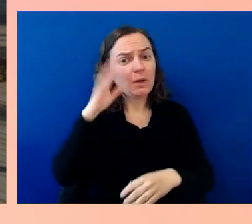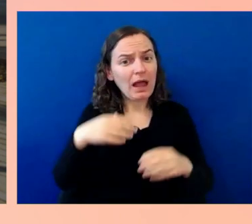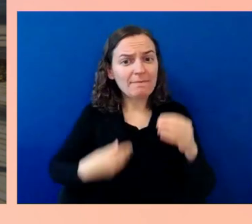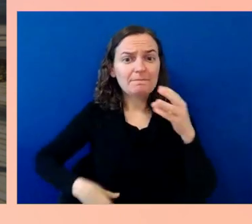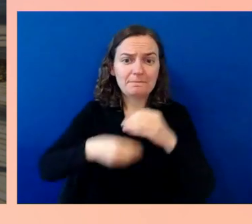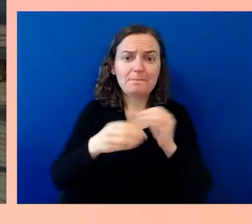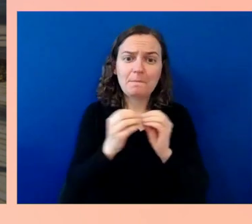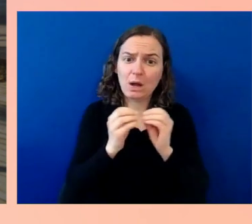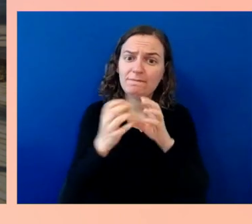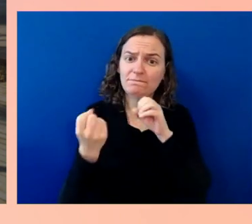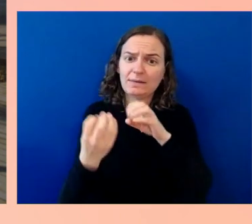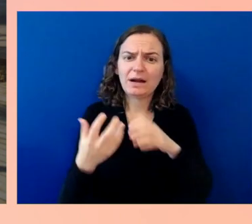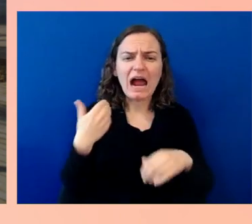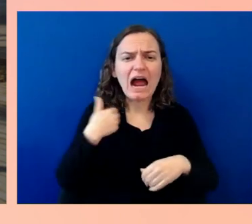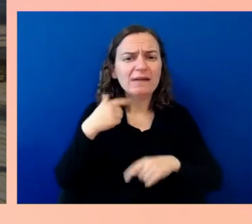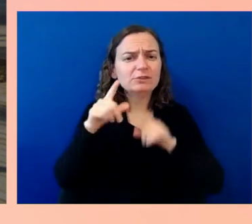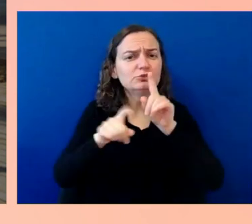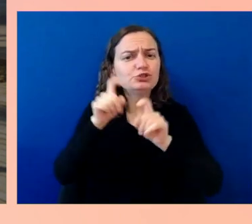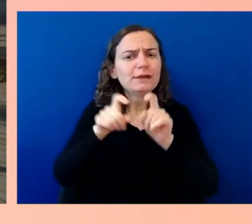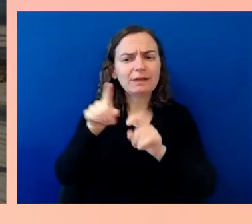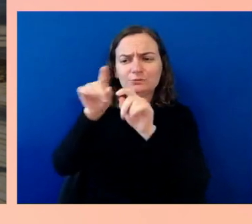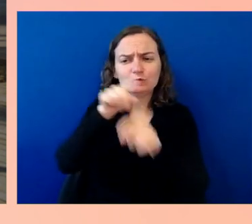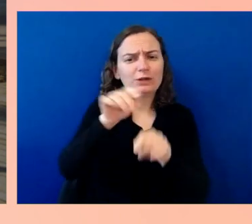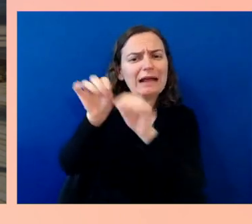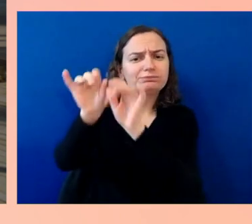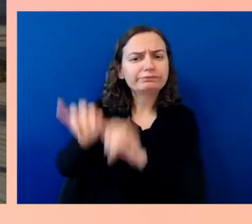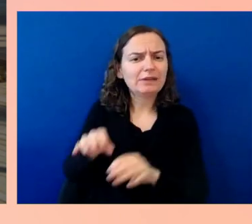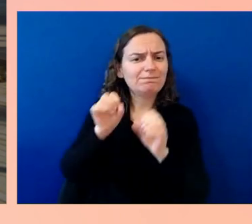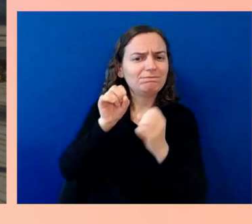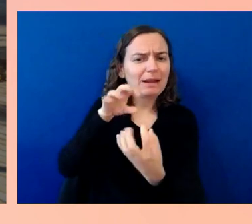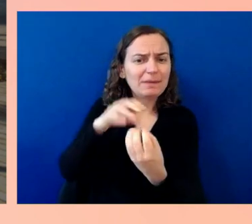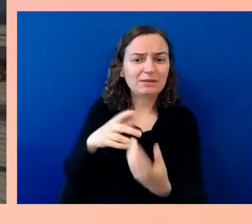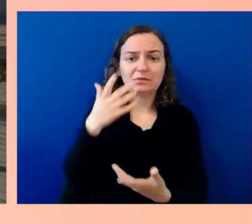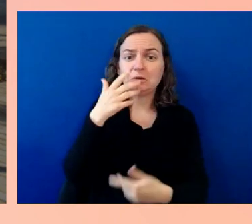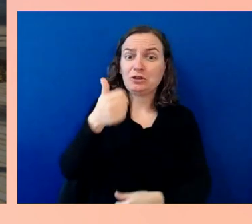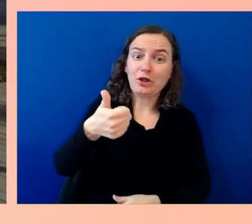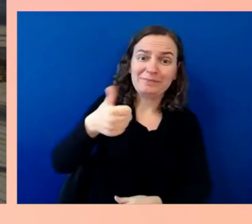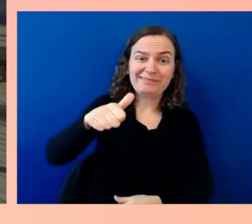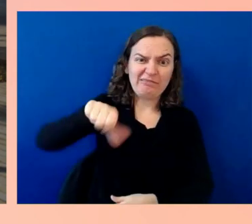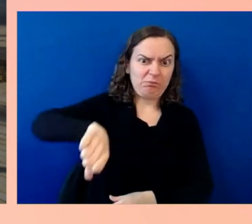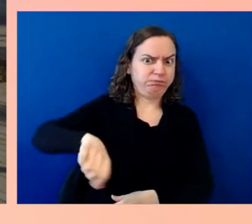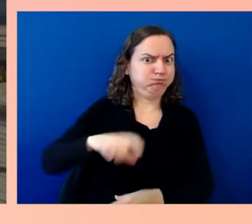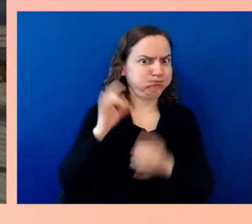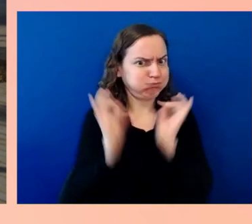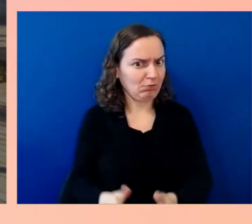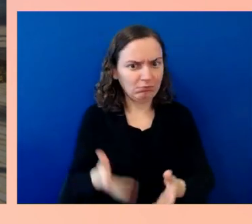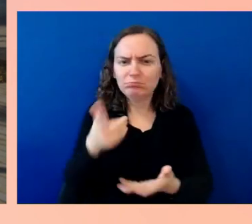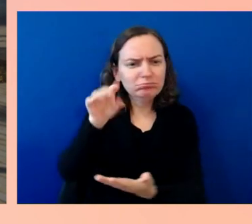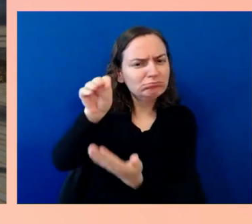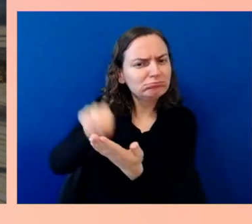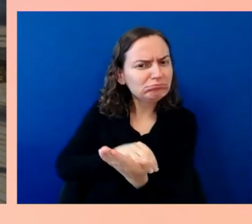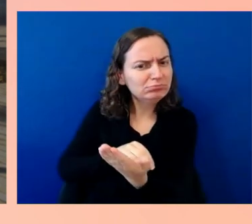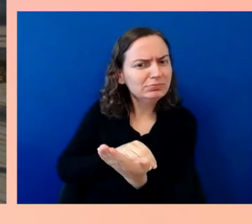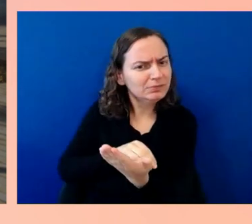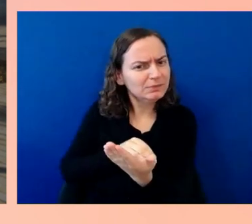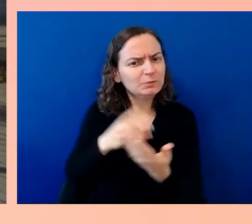That could be good, bad, or ugly, we want it all, because one of our key missions with the Ability Summit is to raise